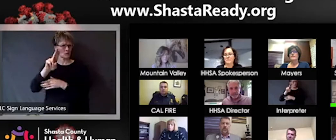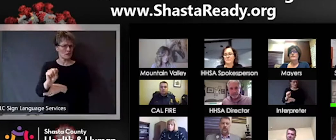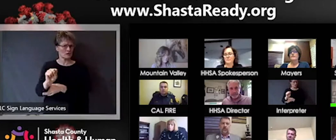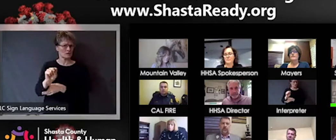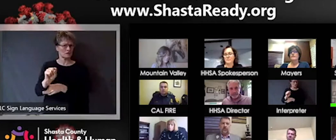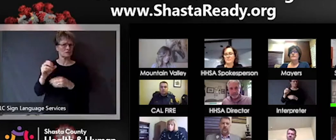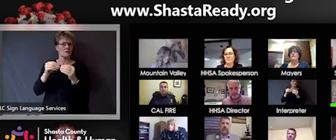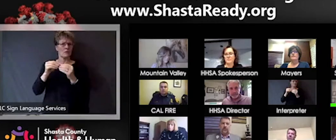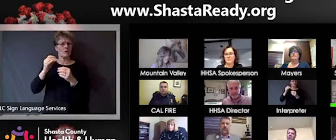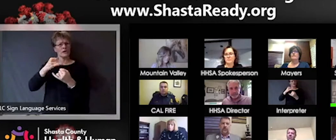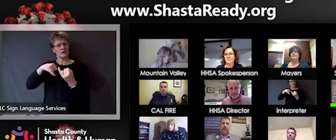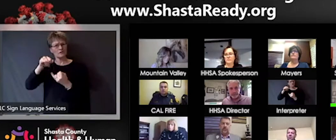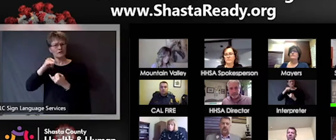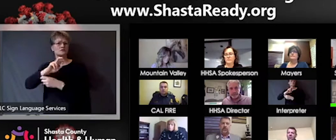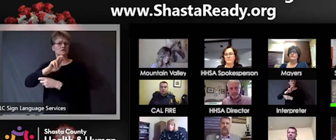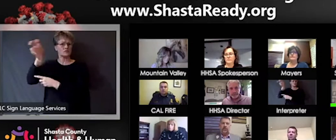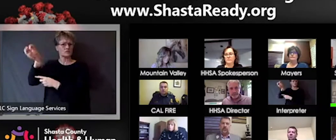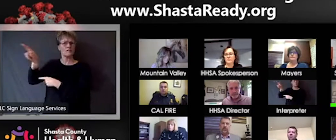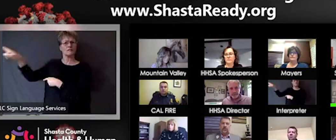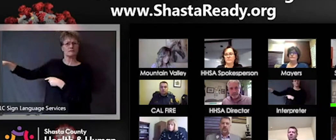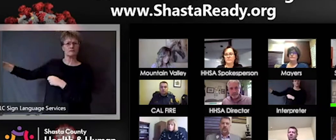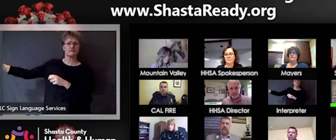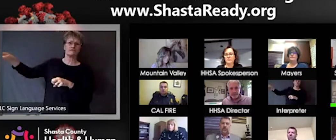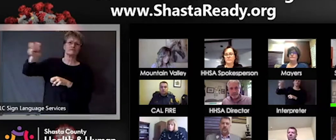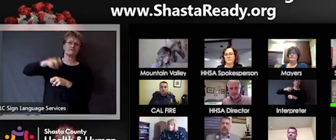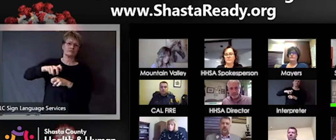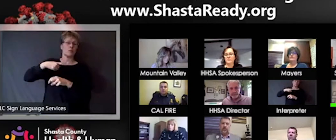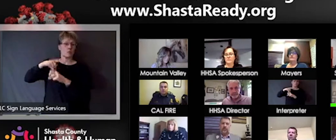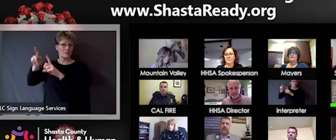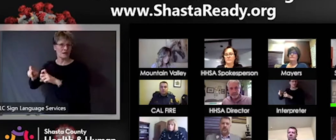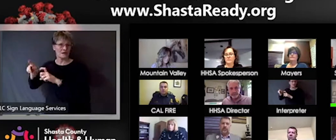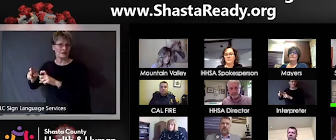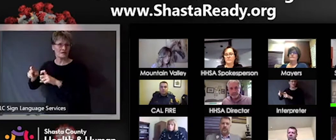a key variable when deciding to test. Now we're in a situation where we have